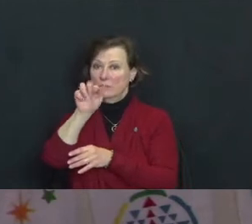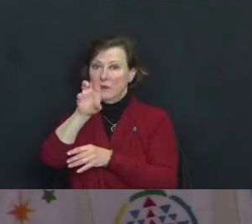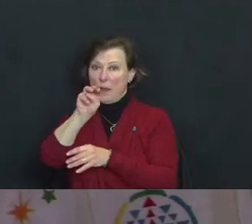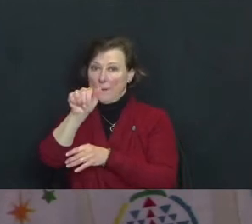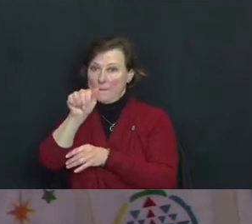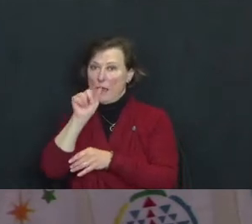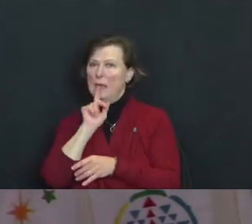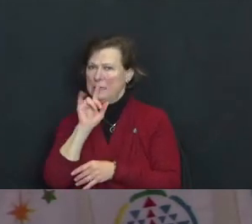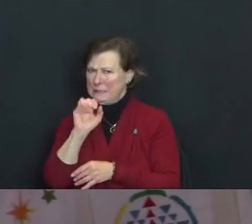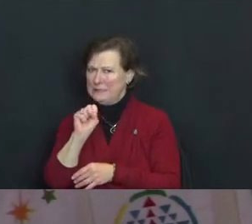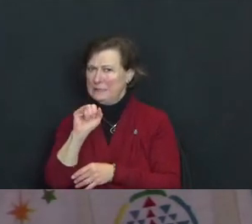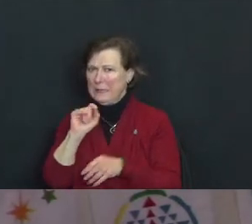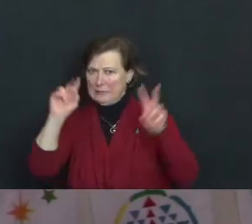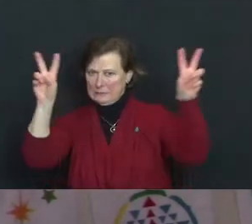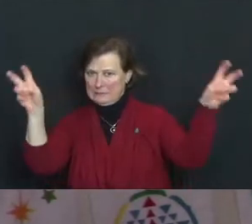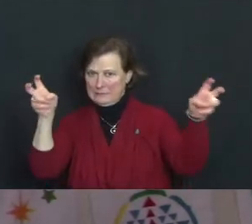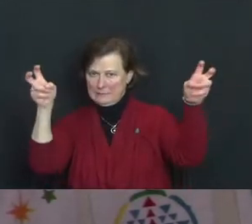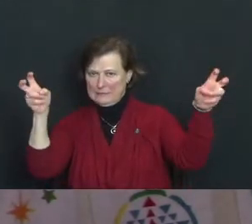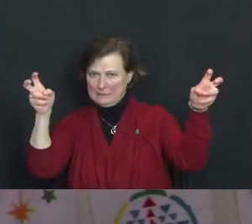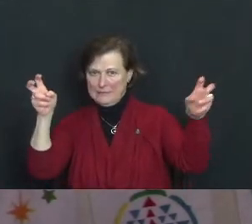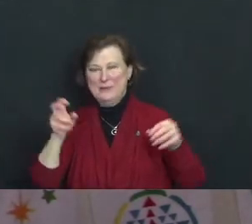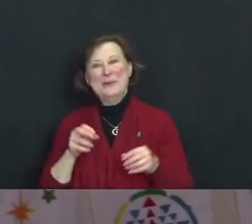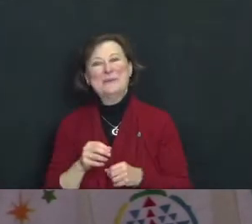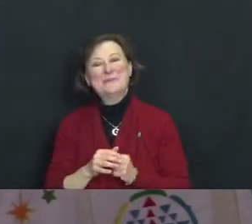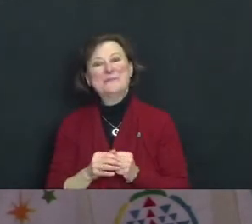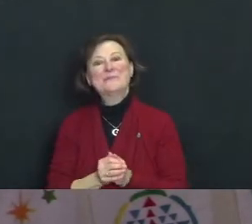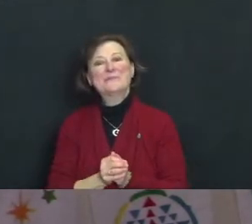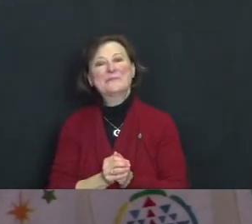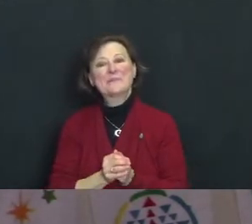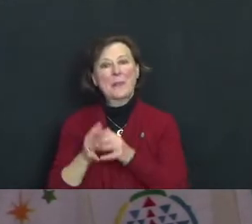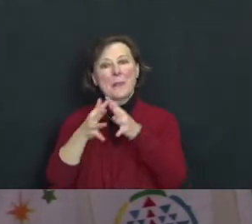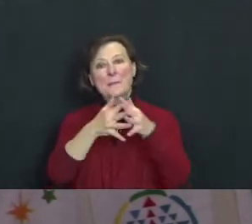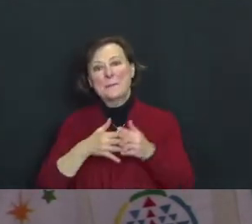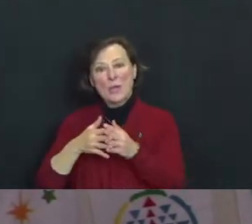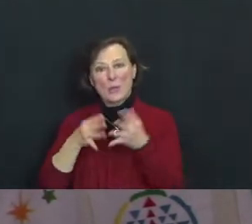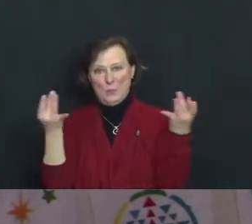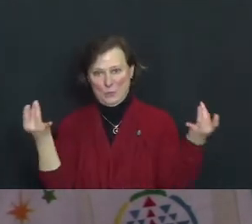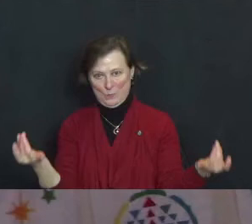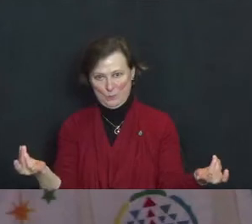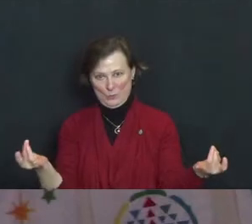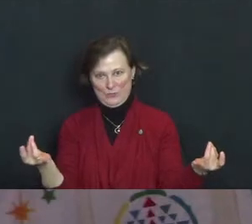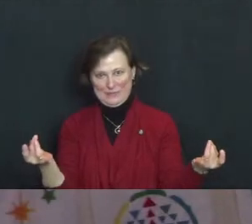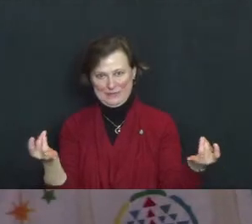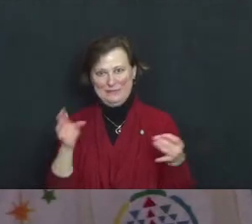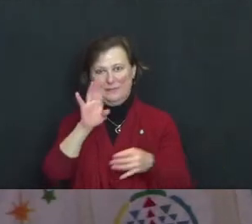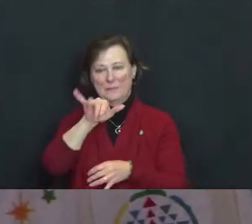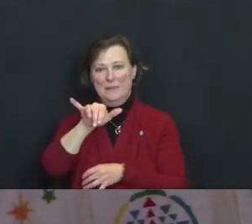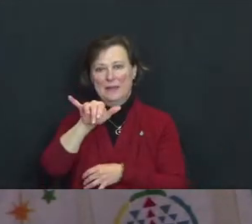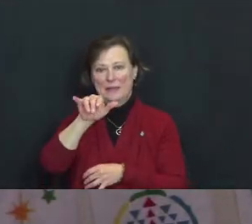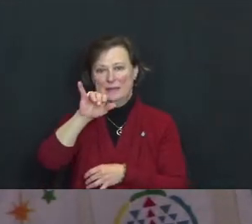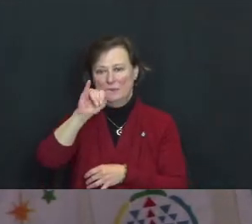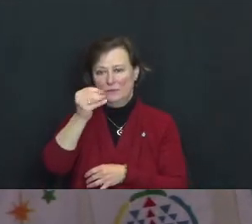Identity and Belonging in American Buddhist Post-Modernities by Joyce Janca-Aji and published